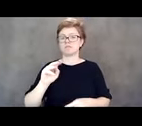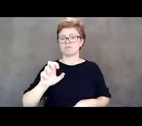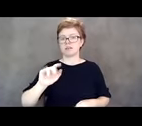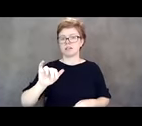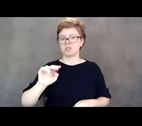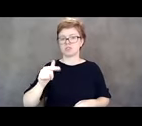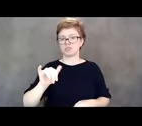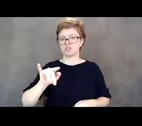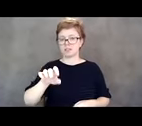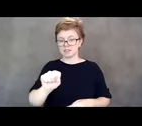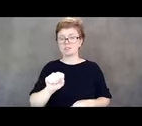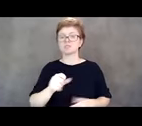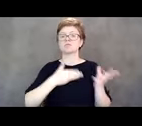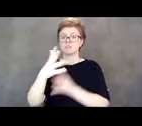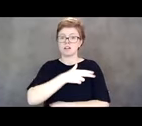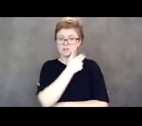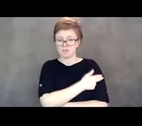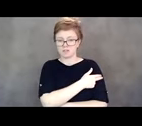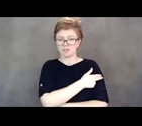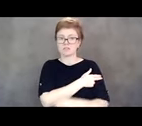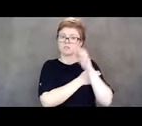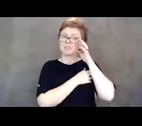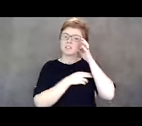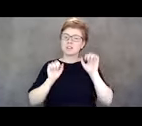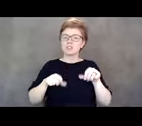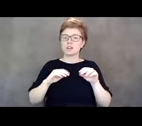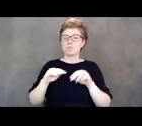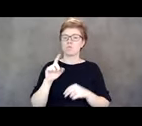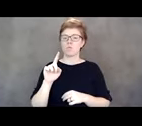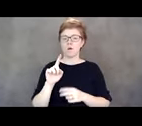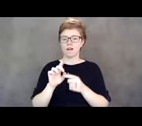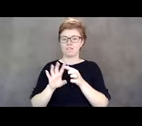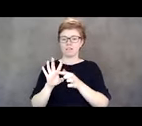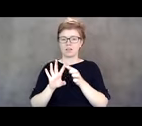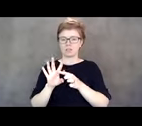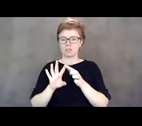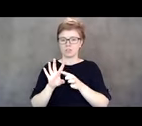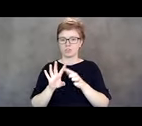Her body, she can move one finger on her body. She was not allowed to have